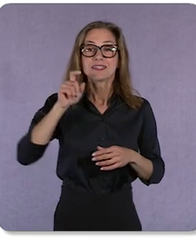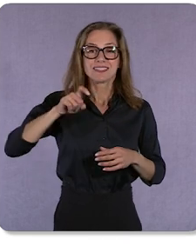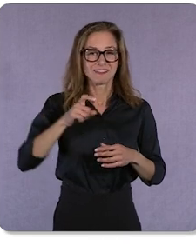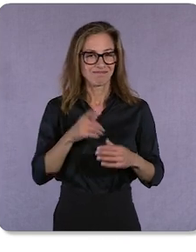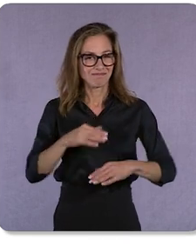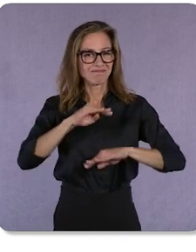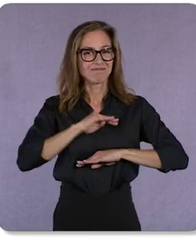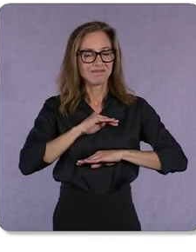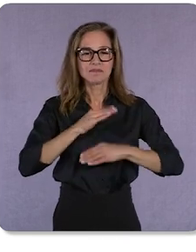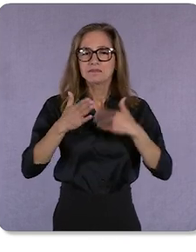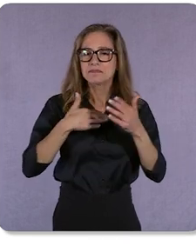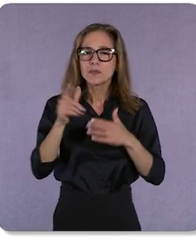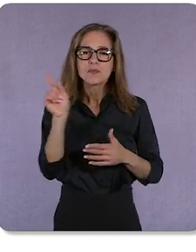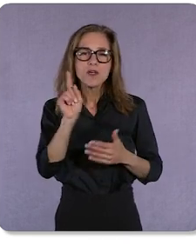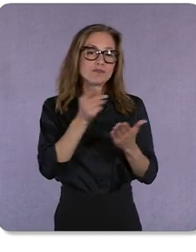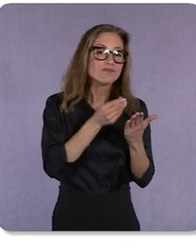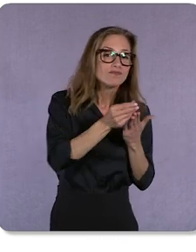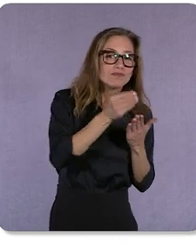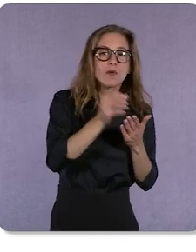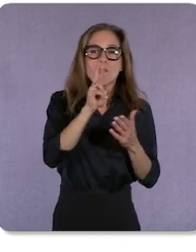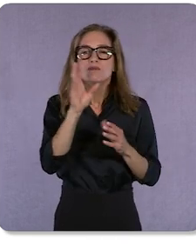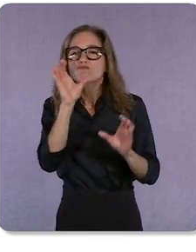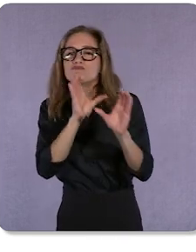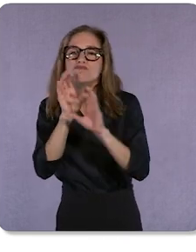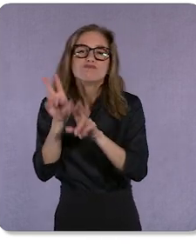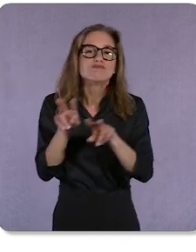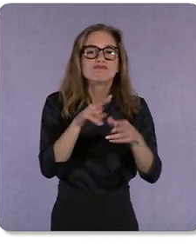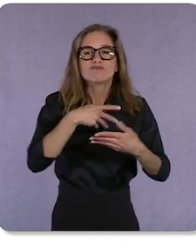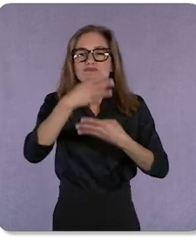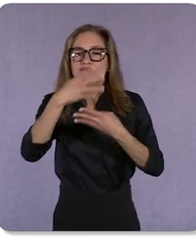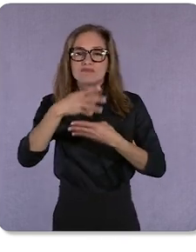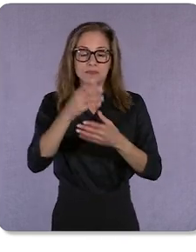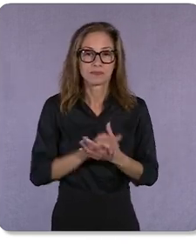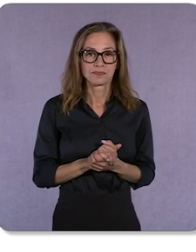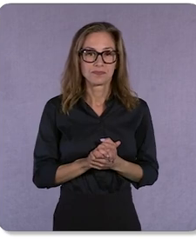where they are shopping or browsing. For this reason, I’m thrilled to say